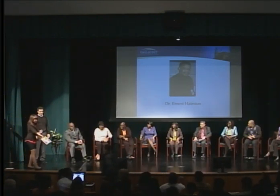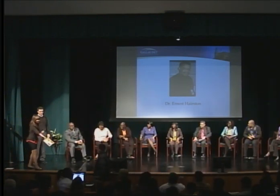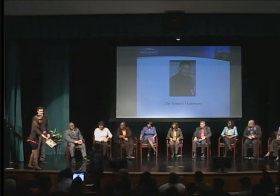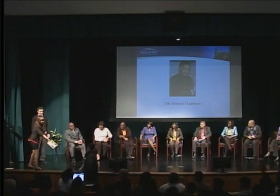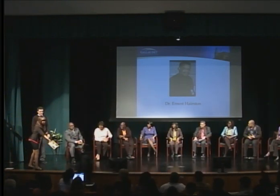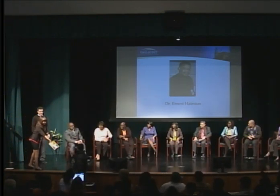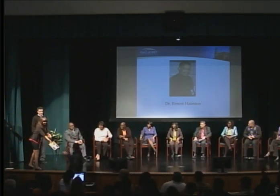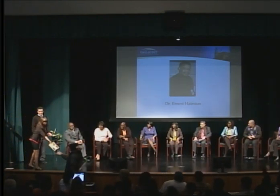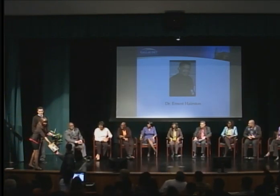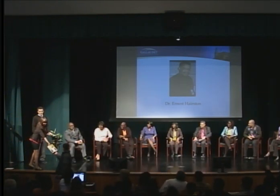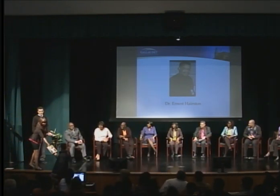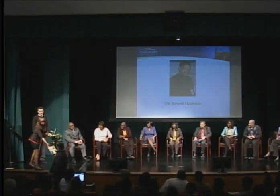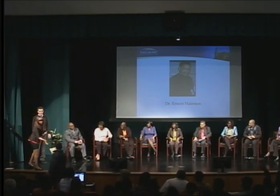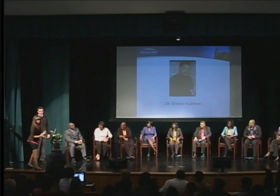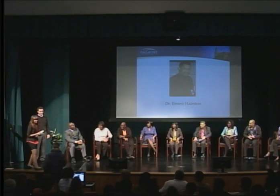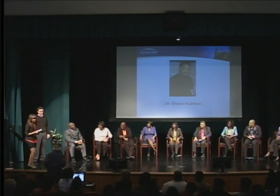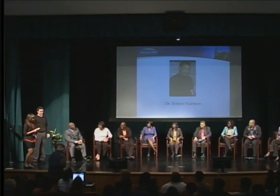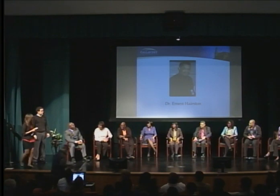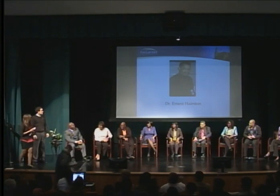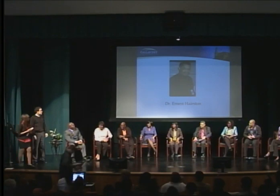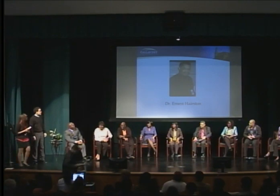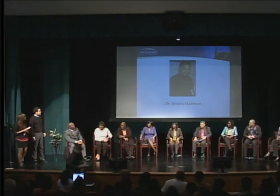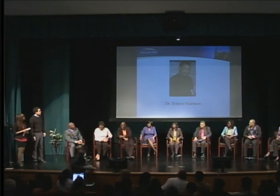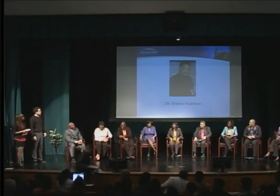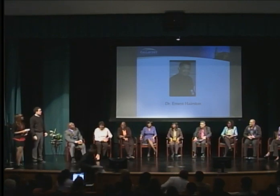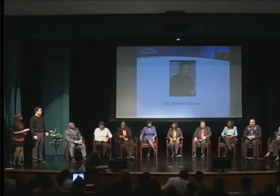All right. Next question: Who is this woman pictured here?